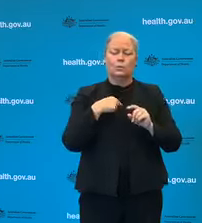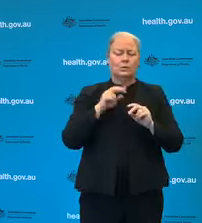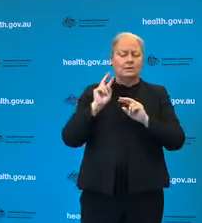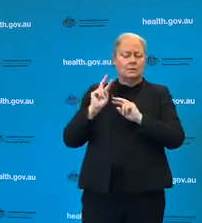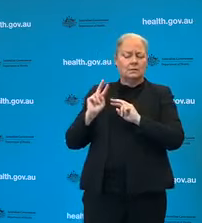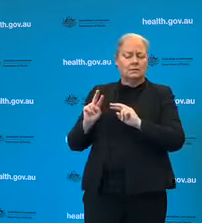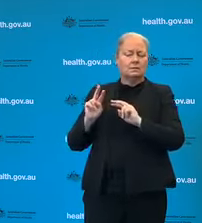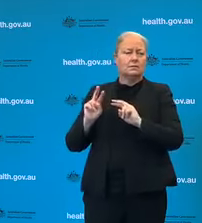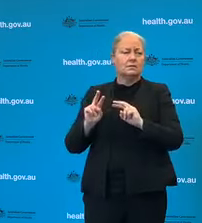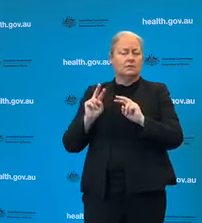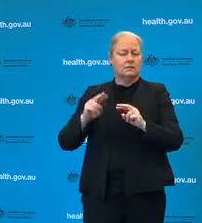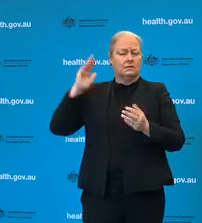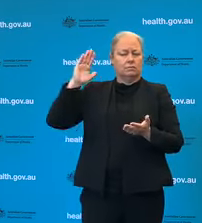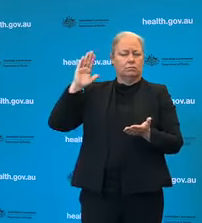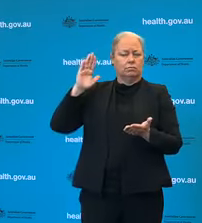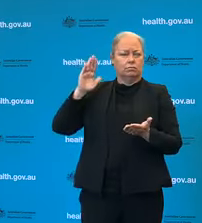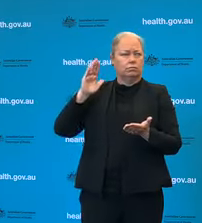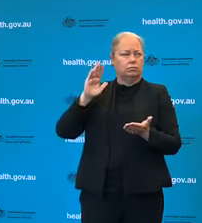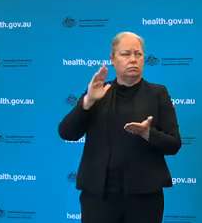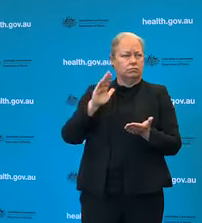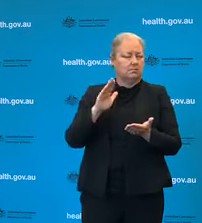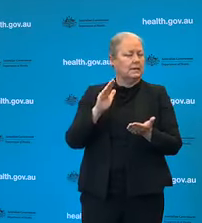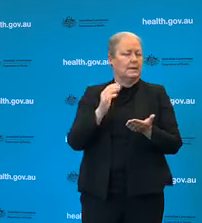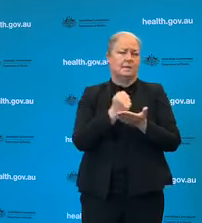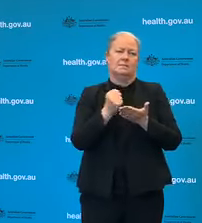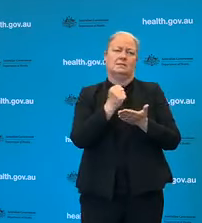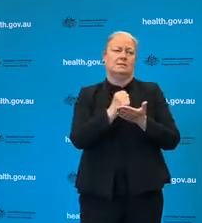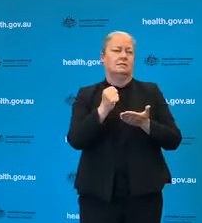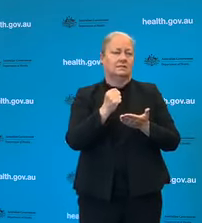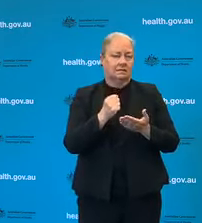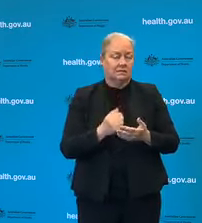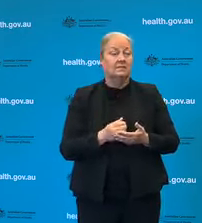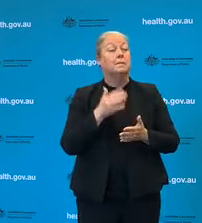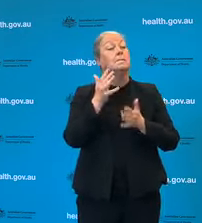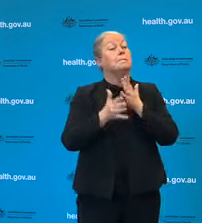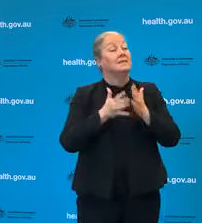is clearly down. Clearly all the incredibly hard work that the Victorian